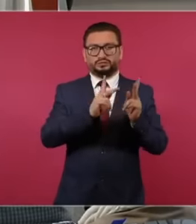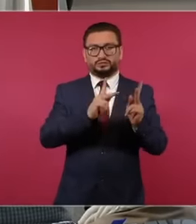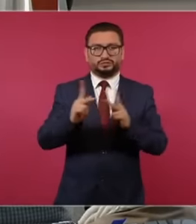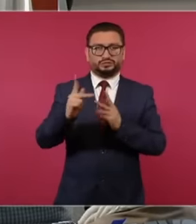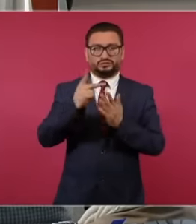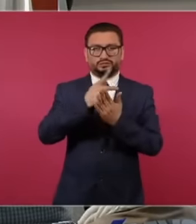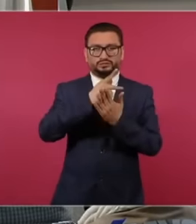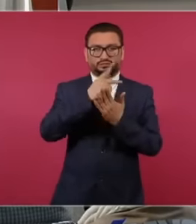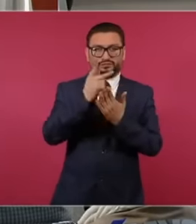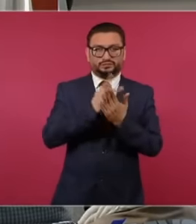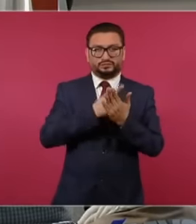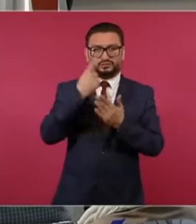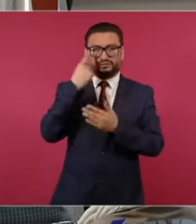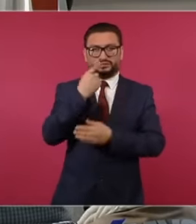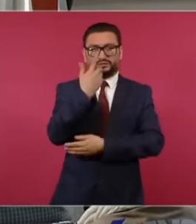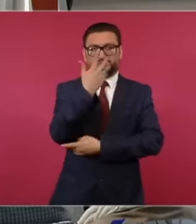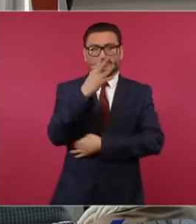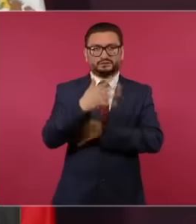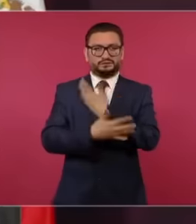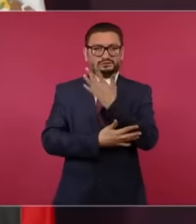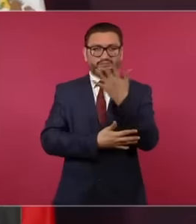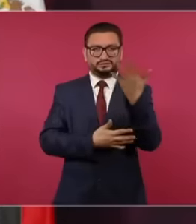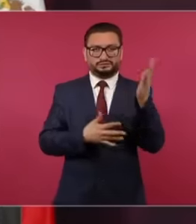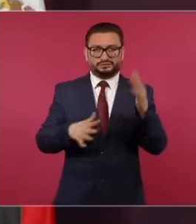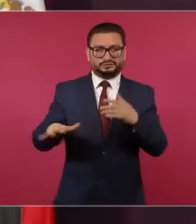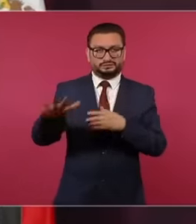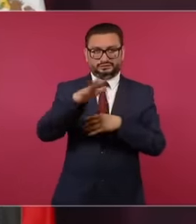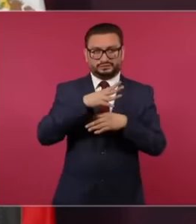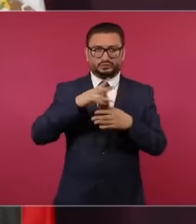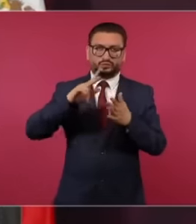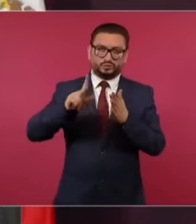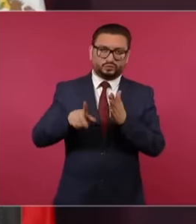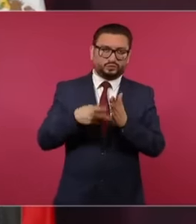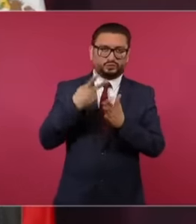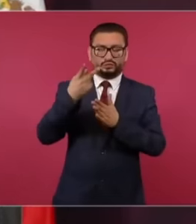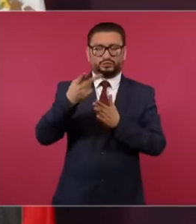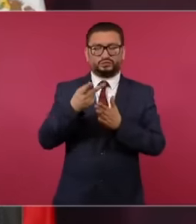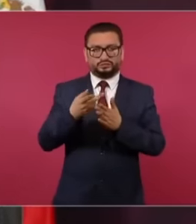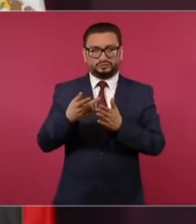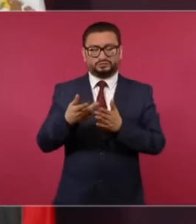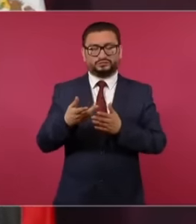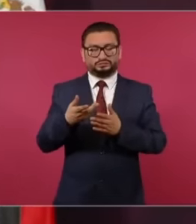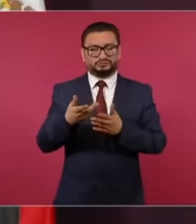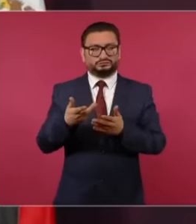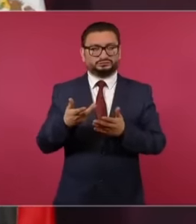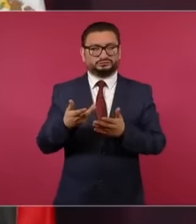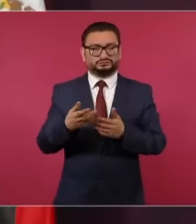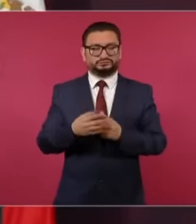but not